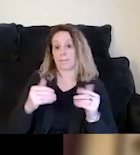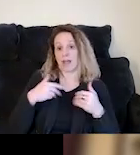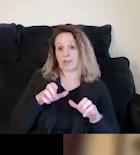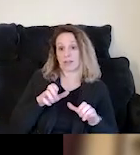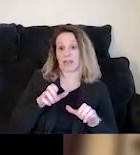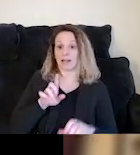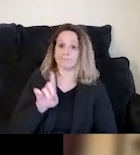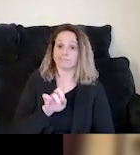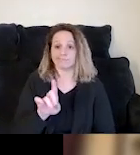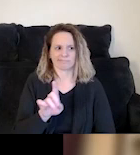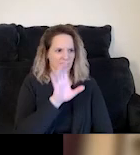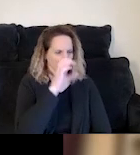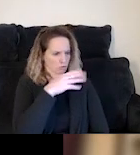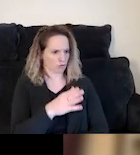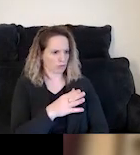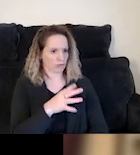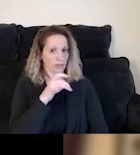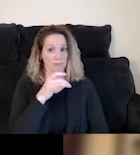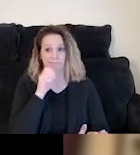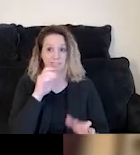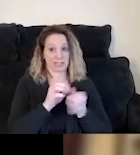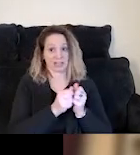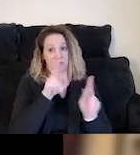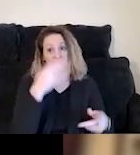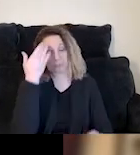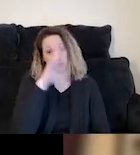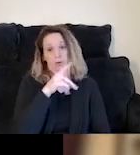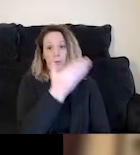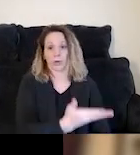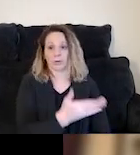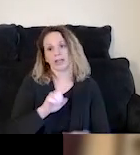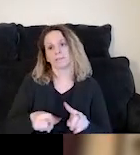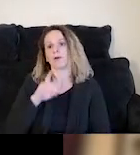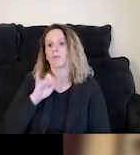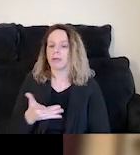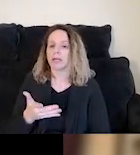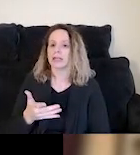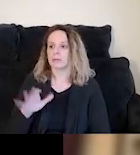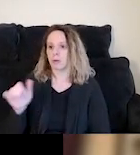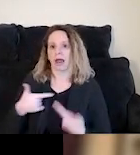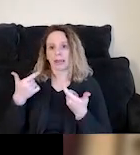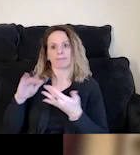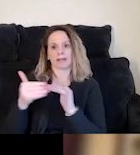and you think, "That's a stranger. I got nothing to do with that person." But at the end of the day, it's not really right. We're all living in these communities. It doesn't matter